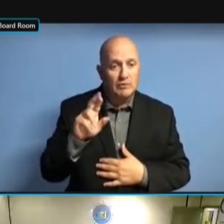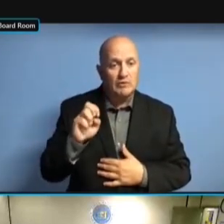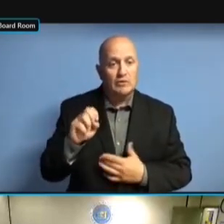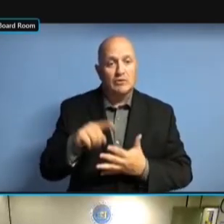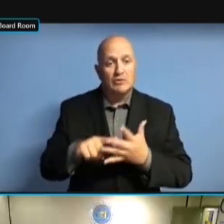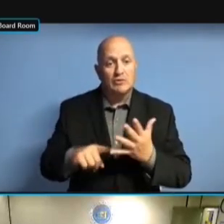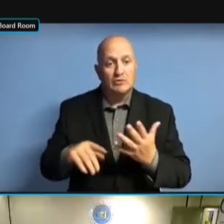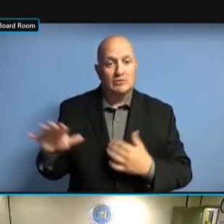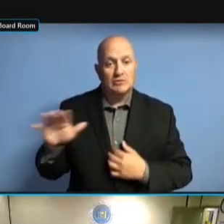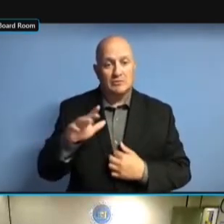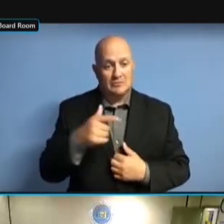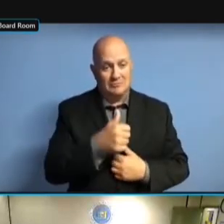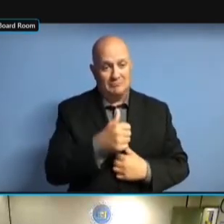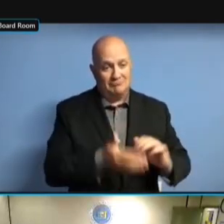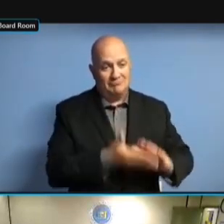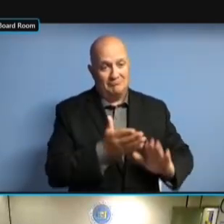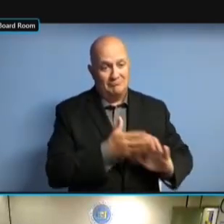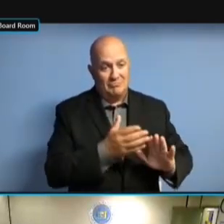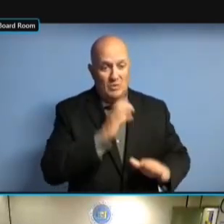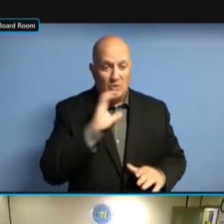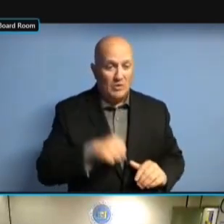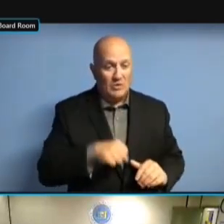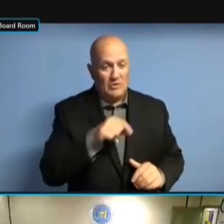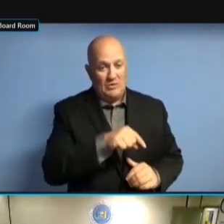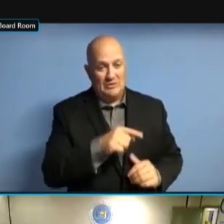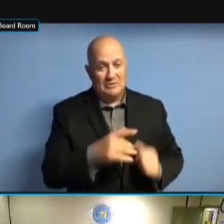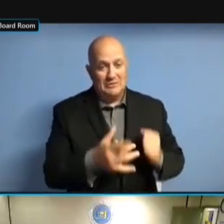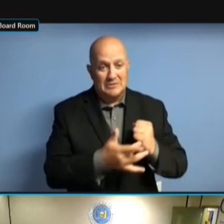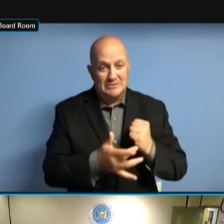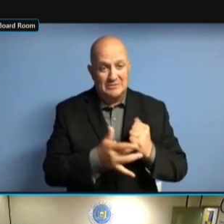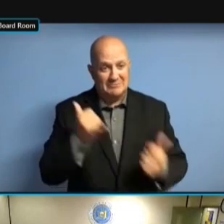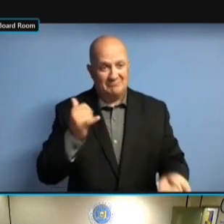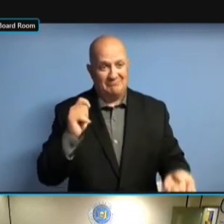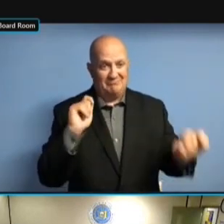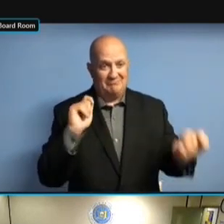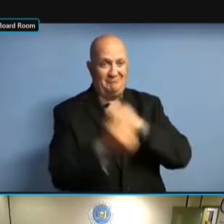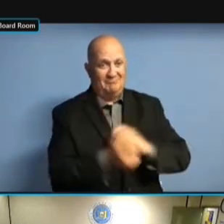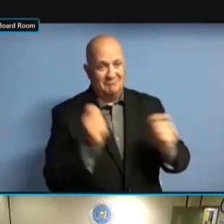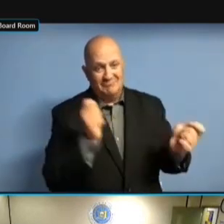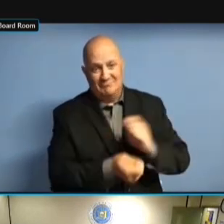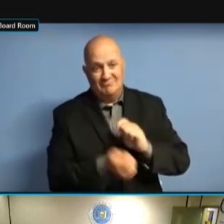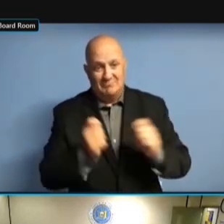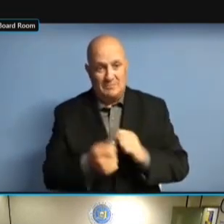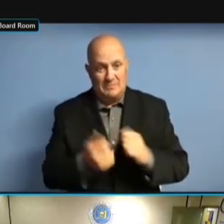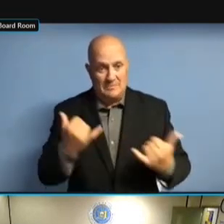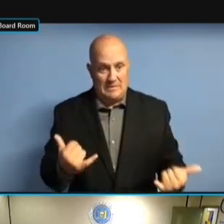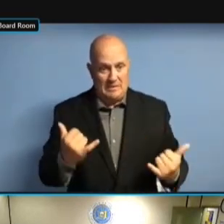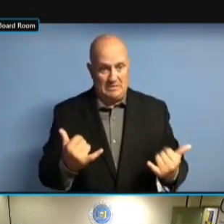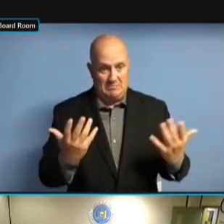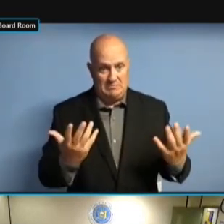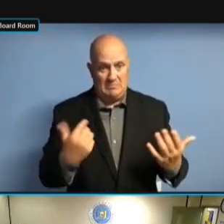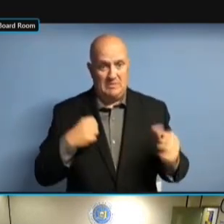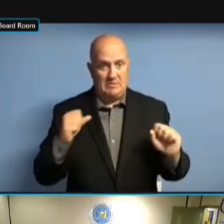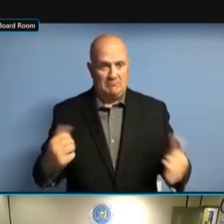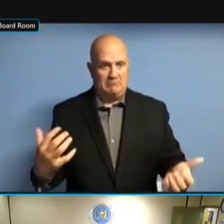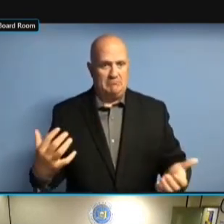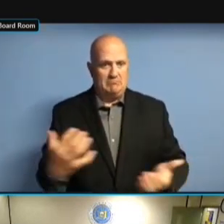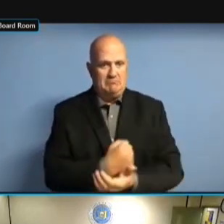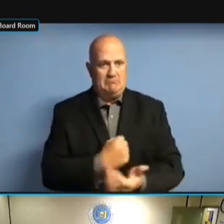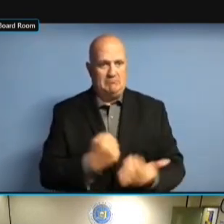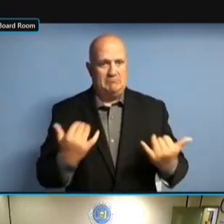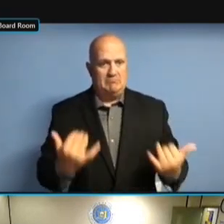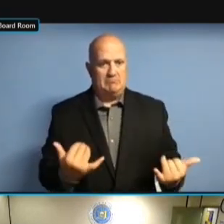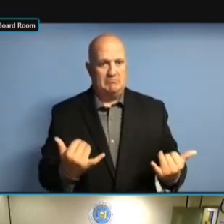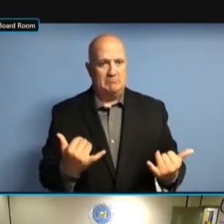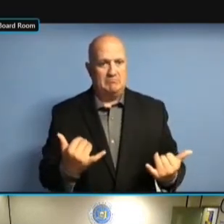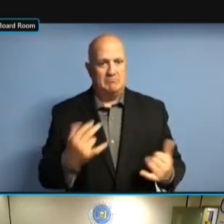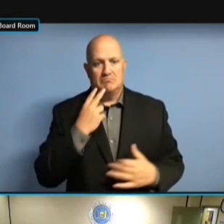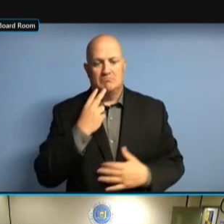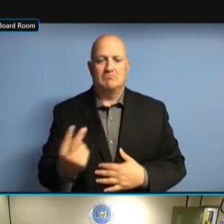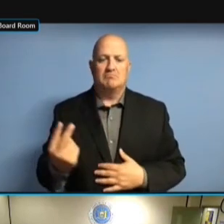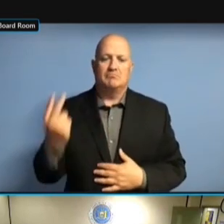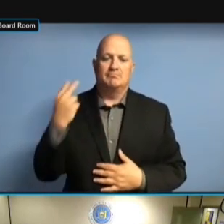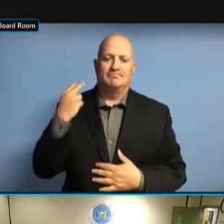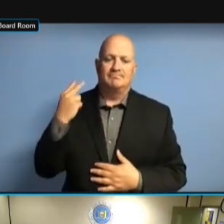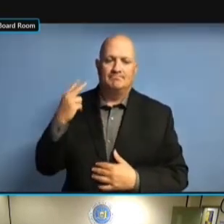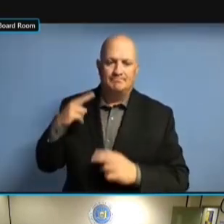TECHNOLOGY HAS CERTAINLY CHANGED.